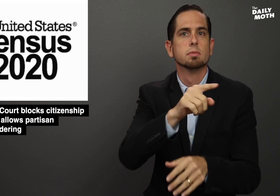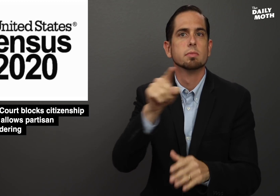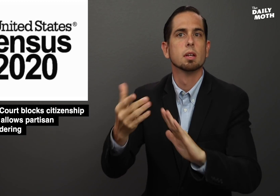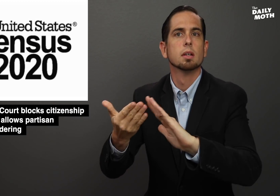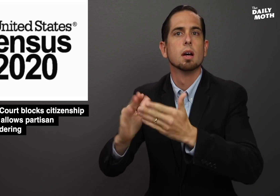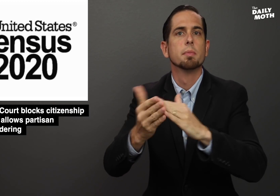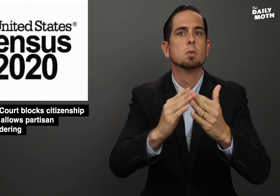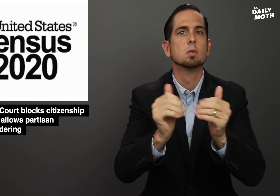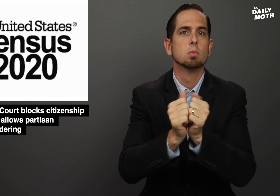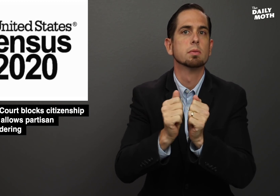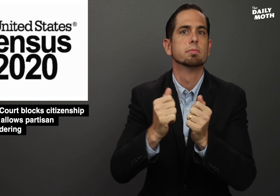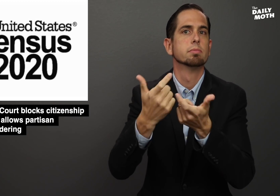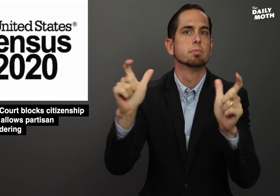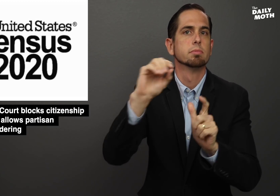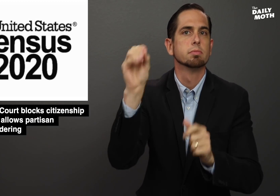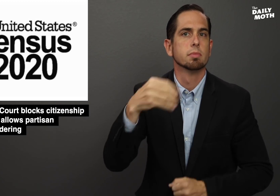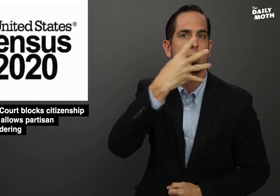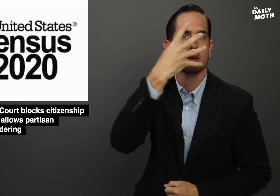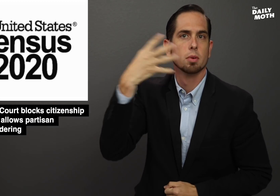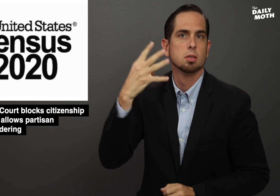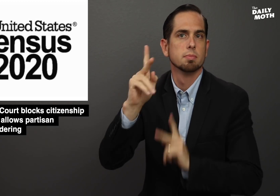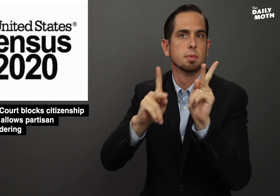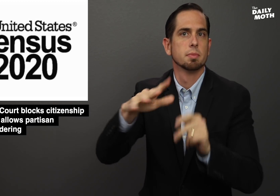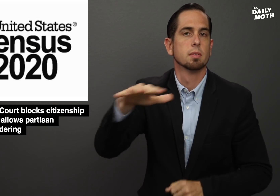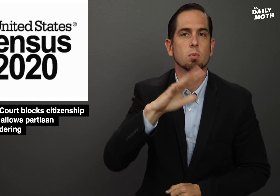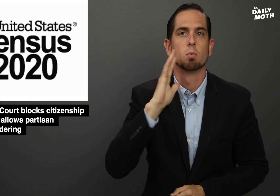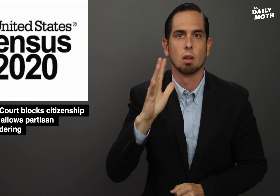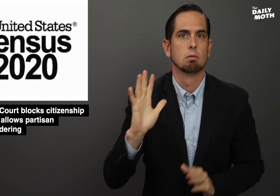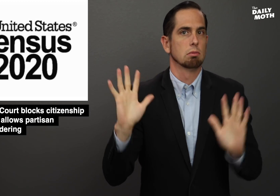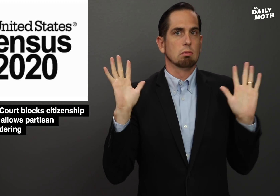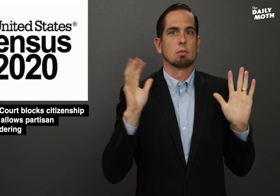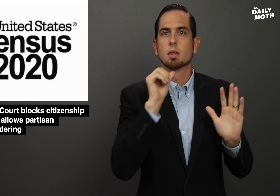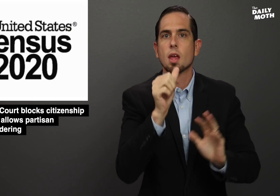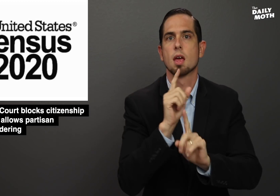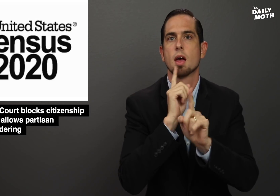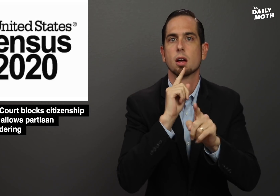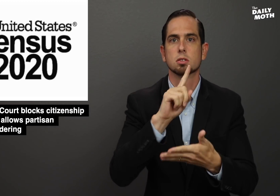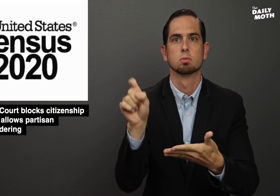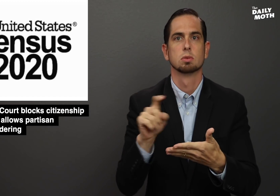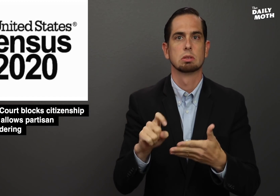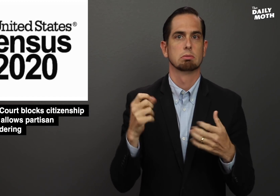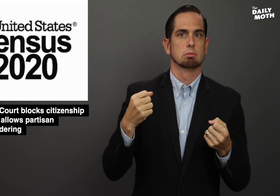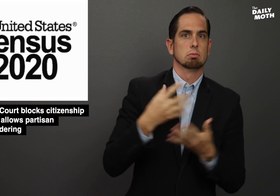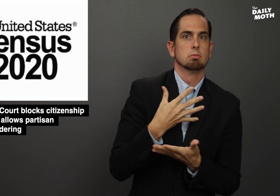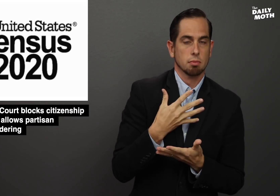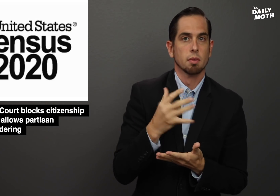communities with large immigration populations to decline answering questions out of fear,